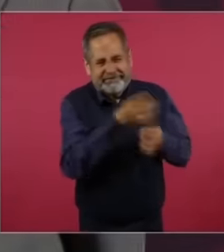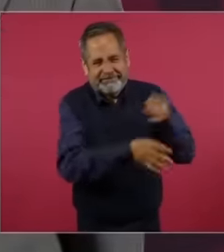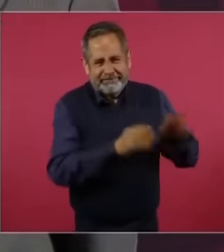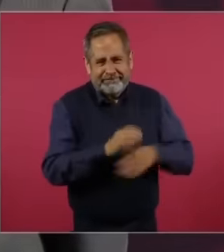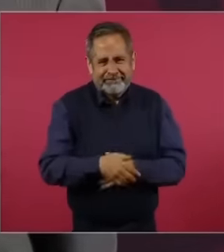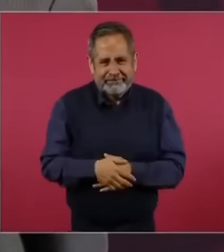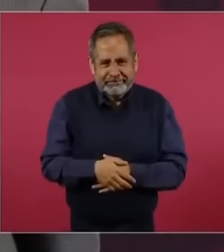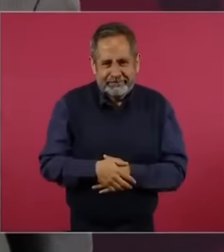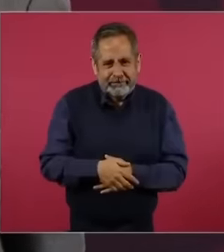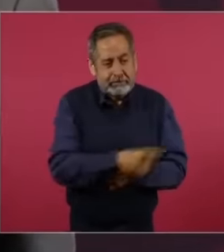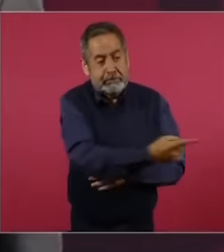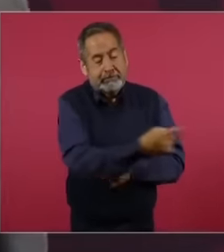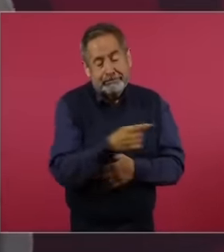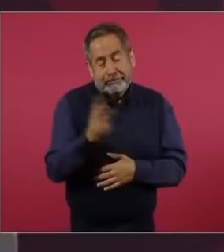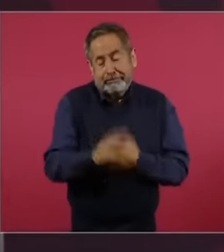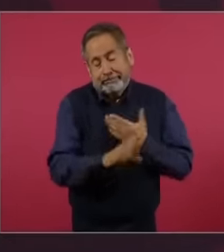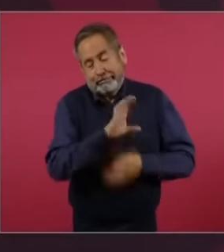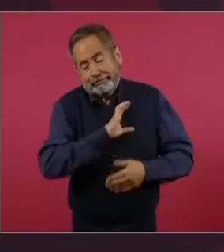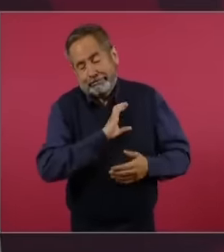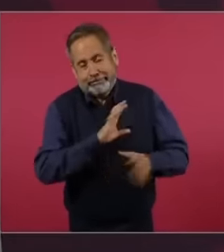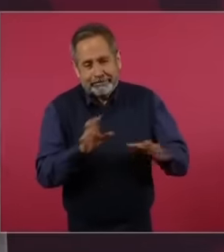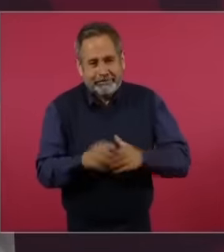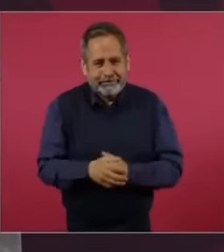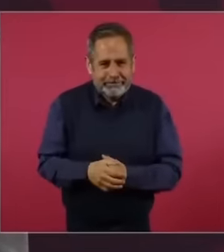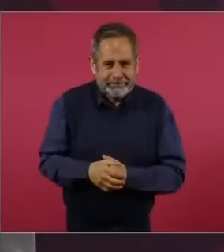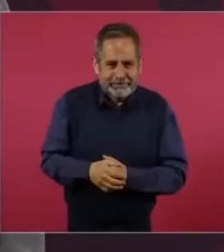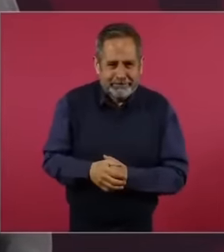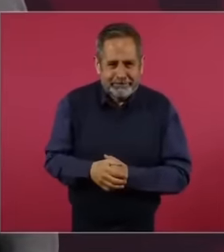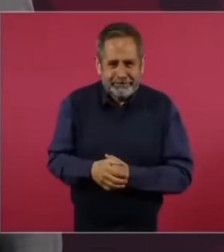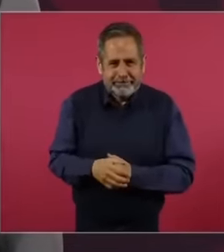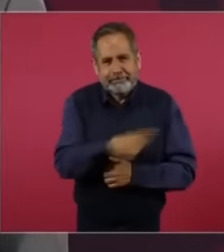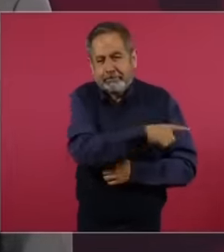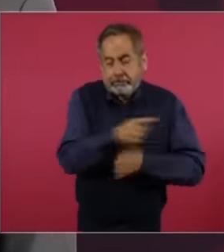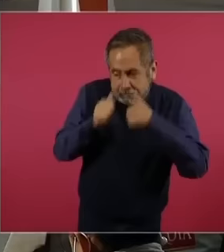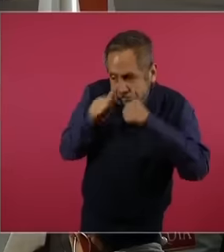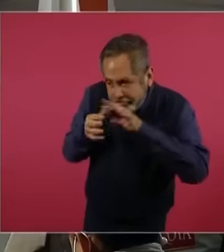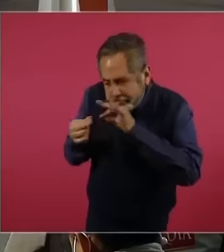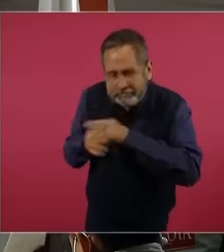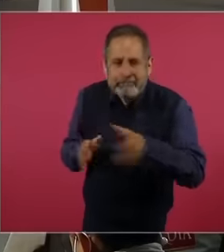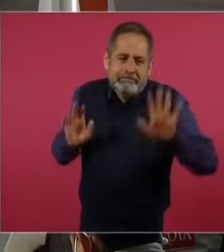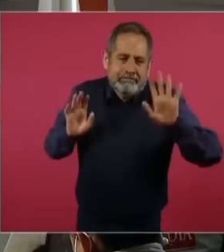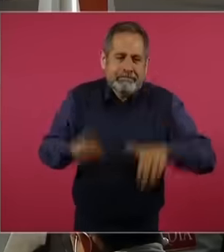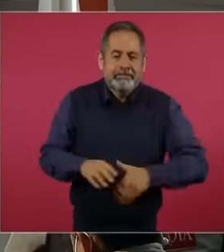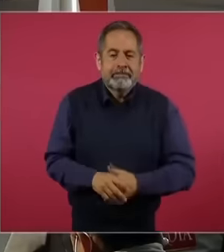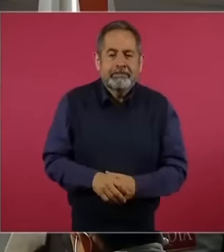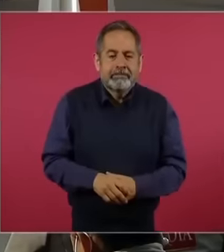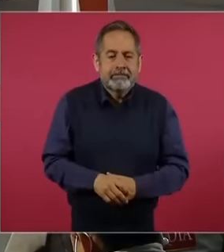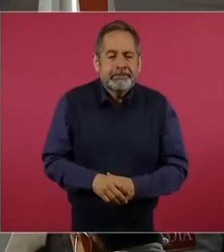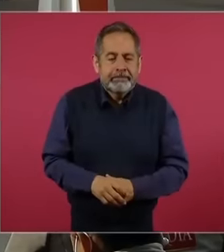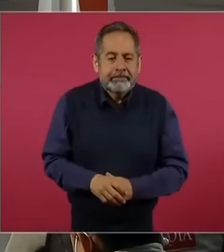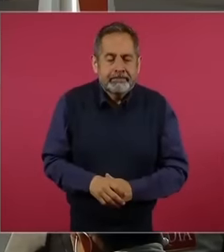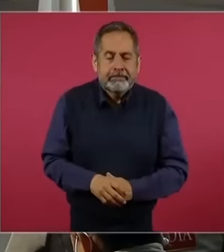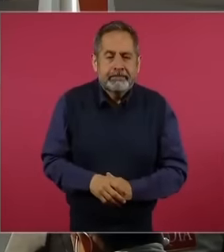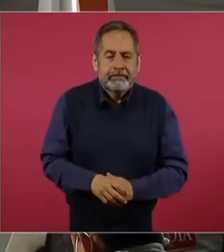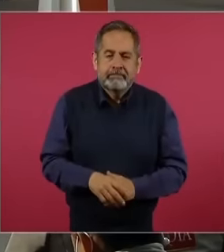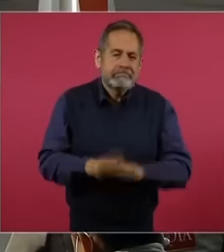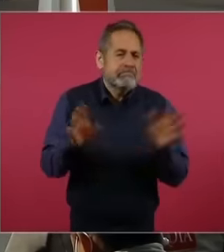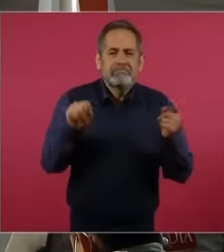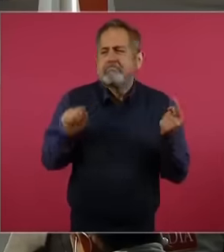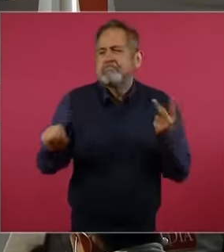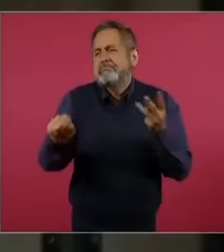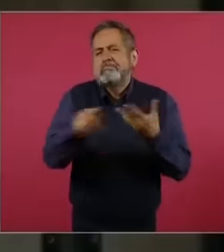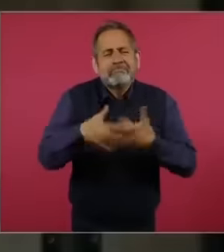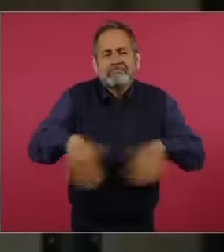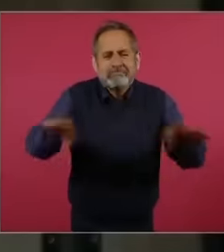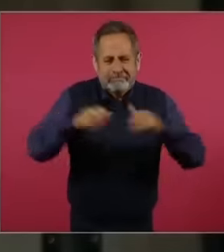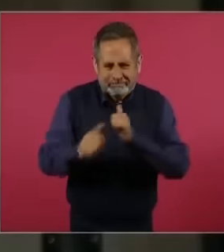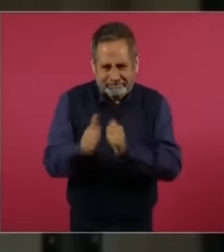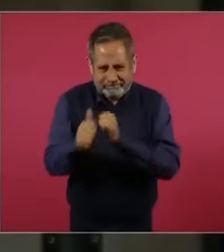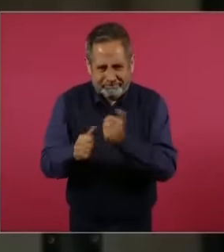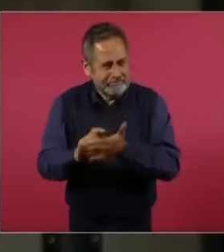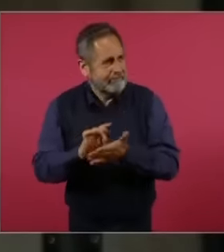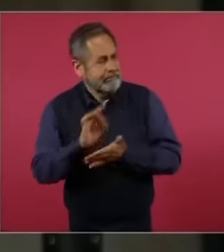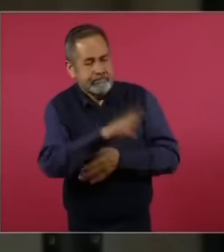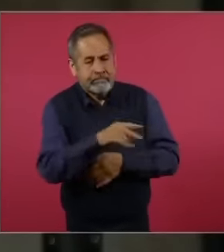much affection for me, at least they care about me. Yes, then, and so on, many